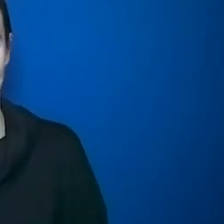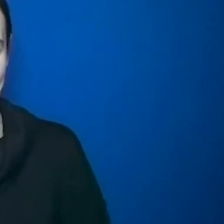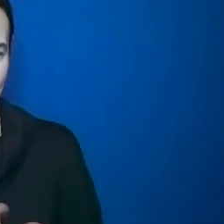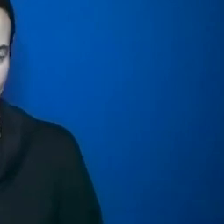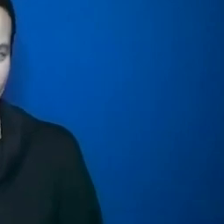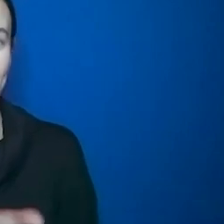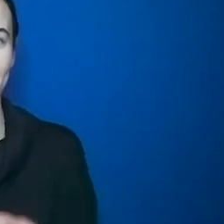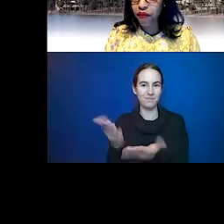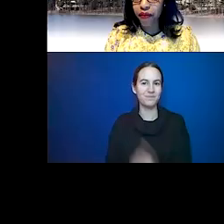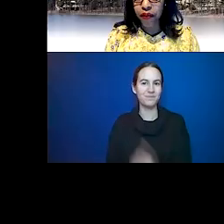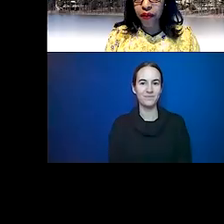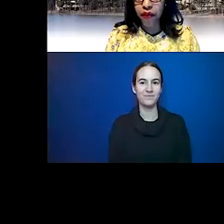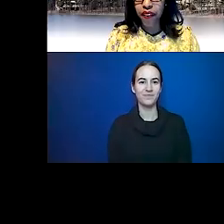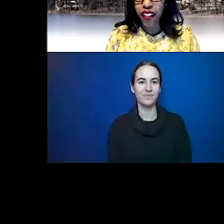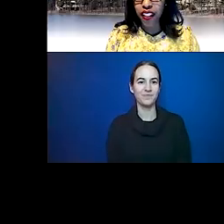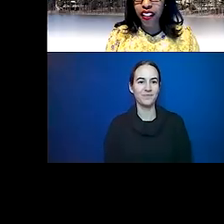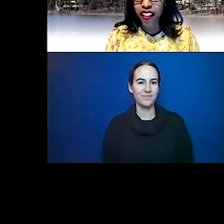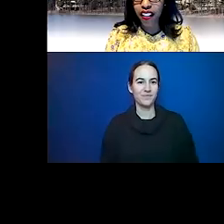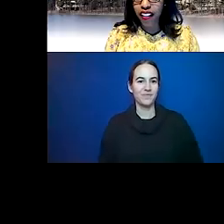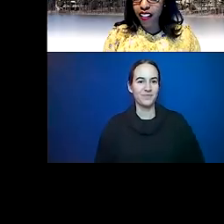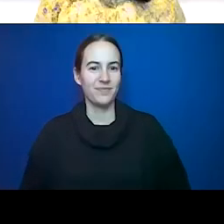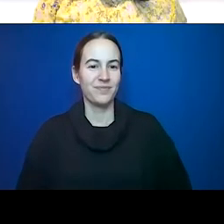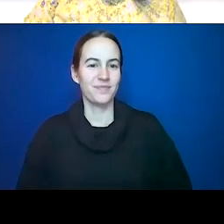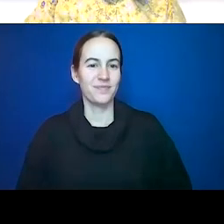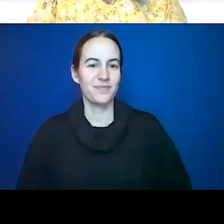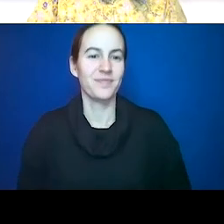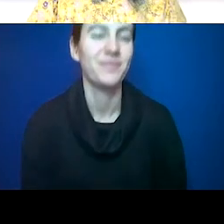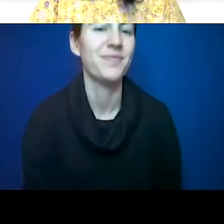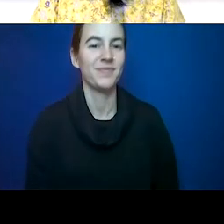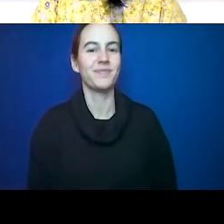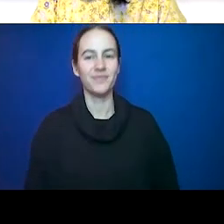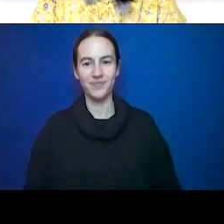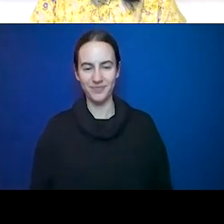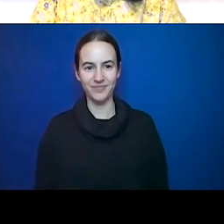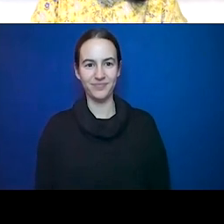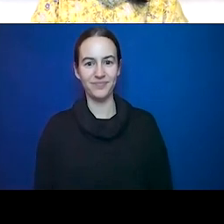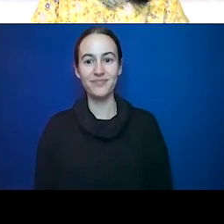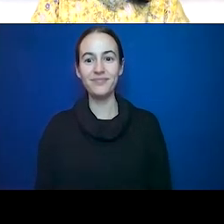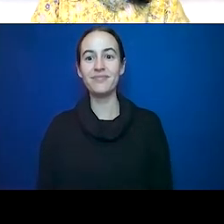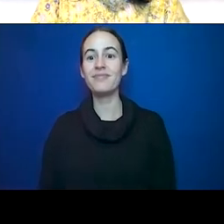Yes. Dr. Hatch, what a phenomenal presentation and that